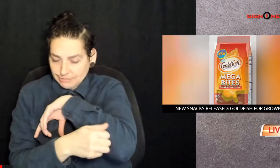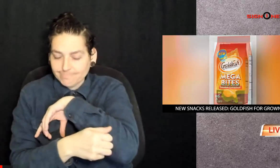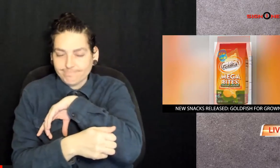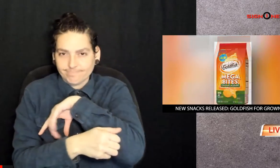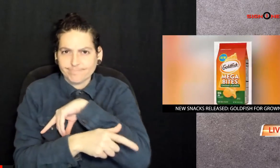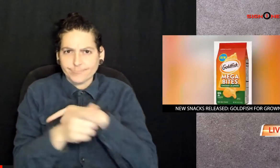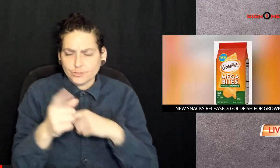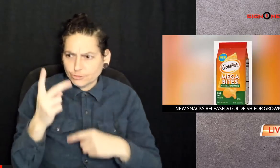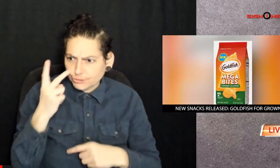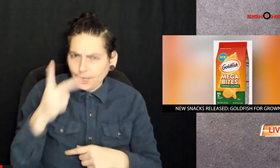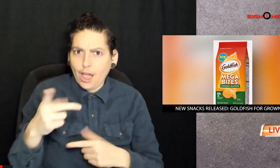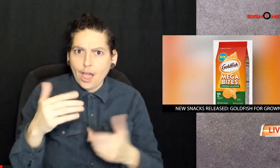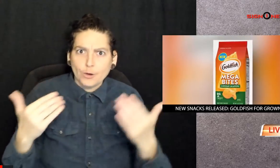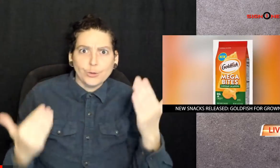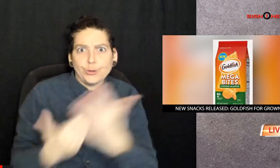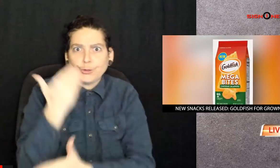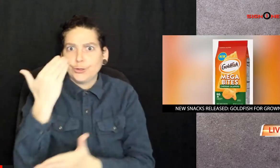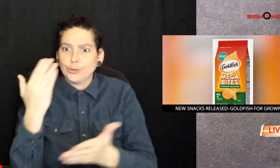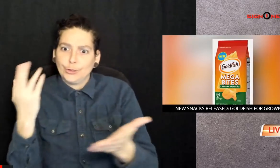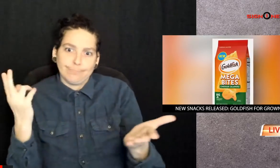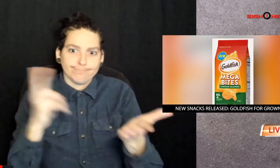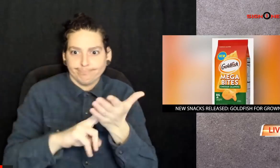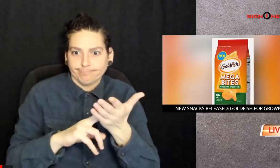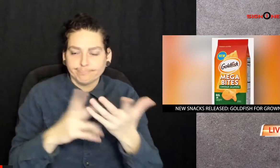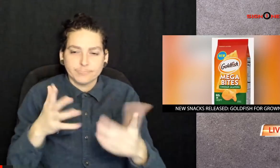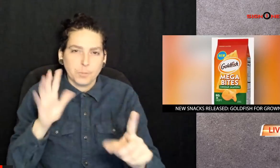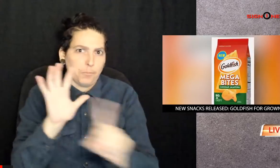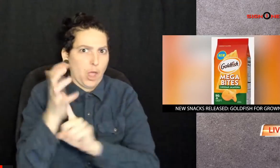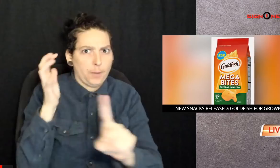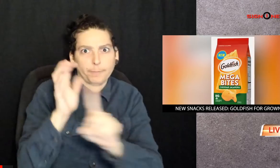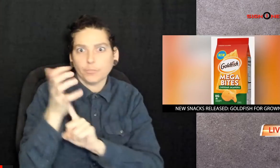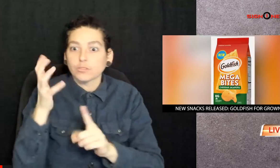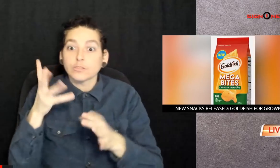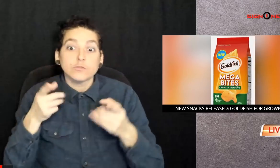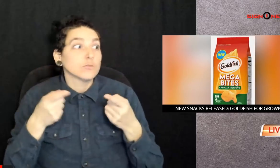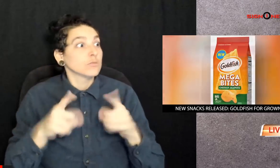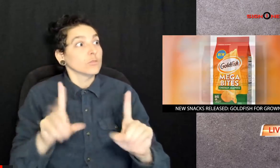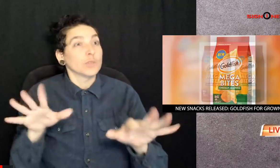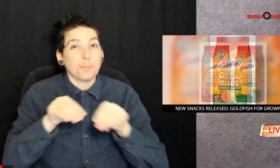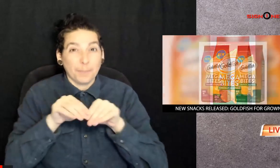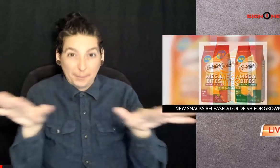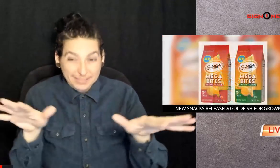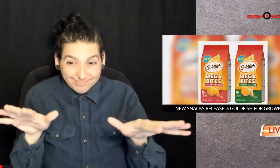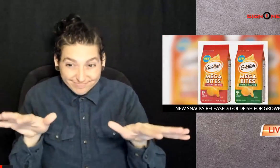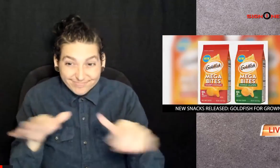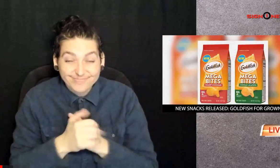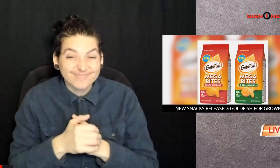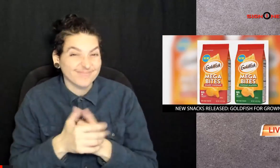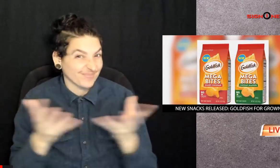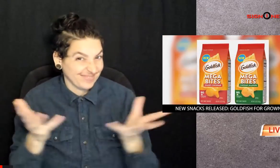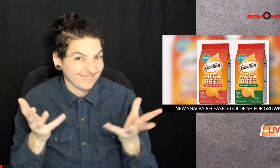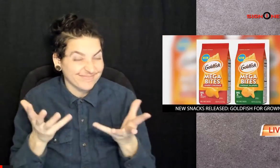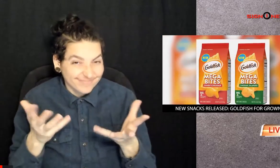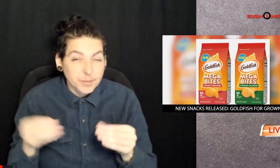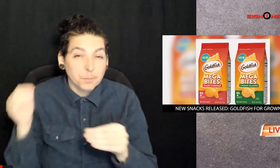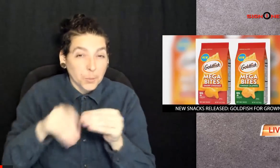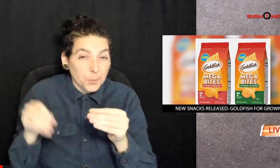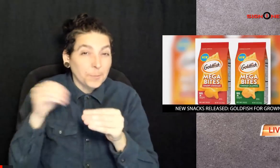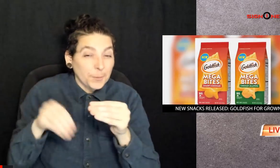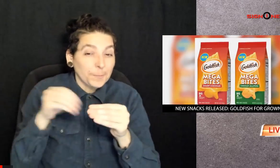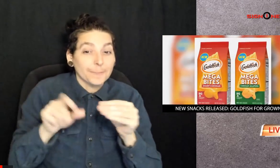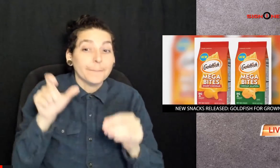goldfish snack crackers saw a renewed popularity during the pandemic as more and more people